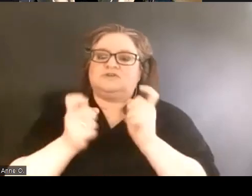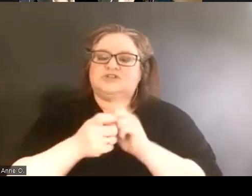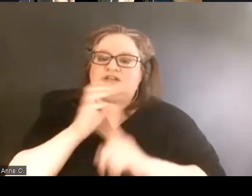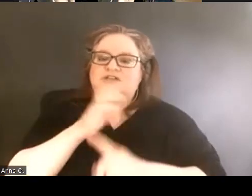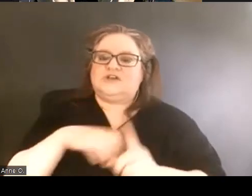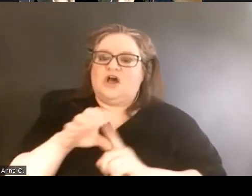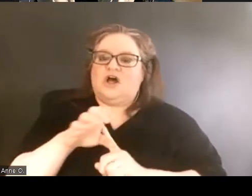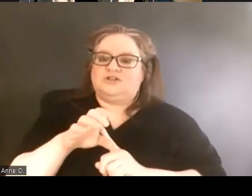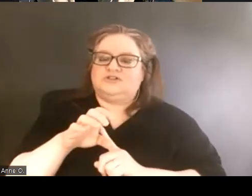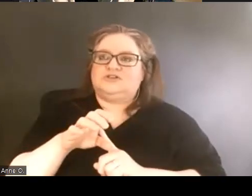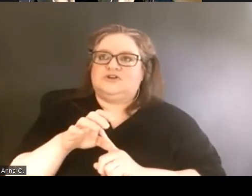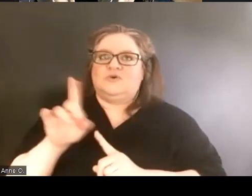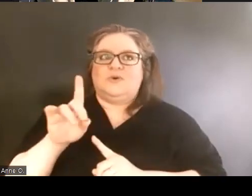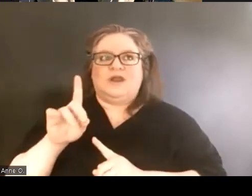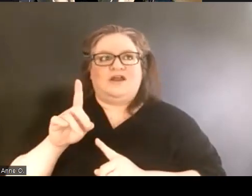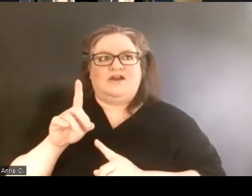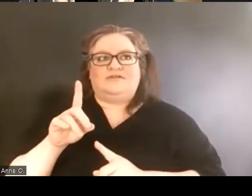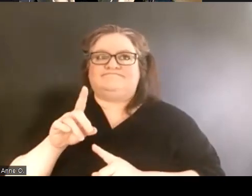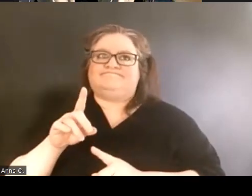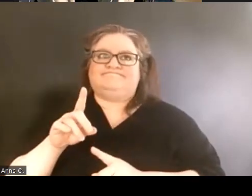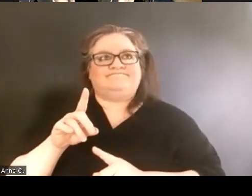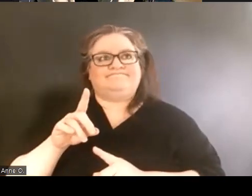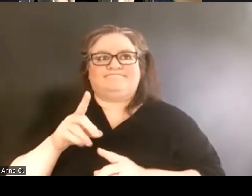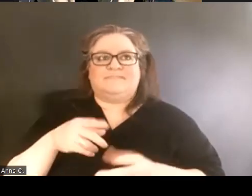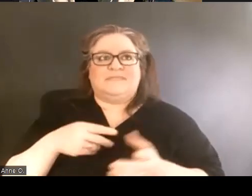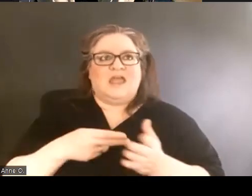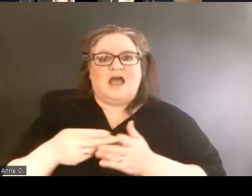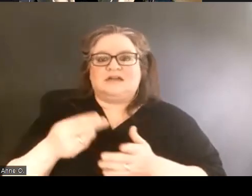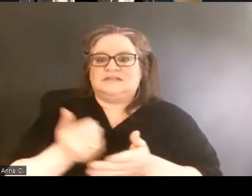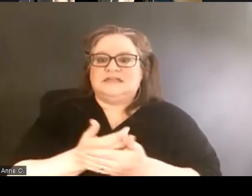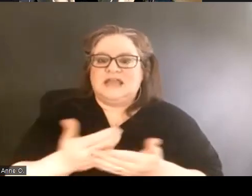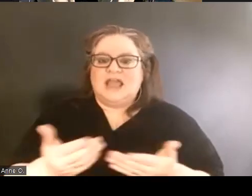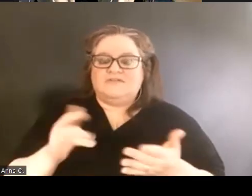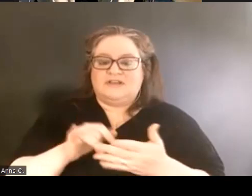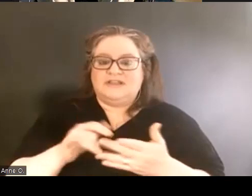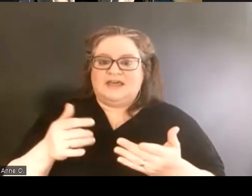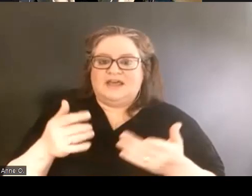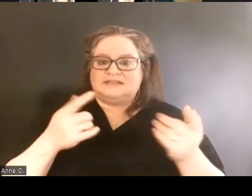everything that has happened on our campus